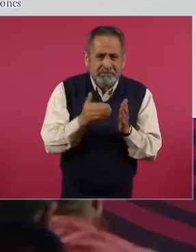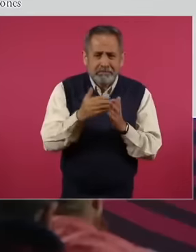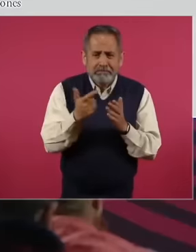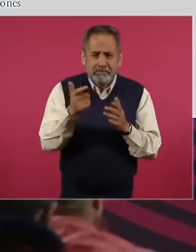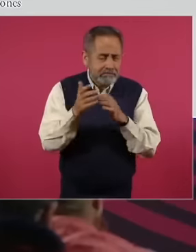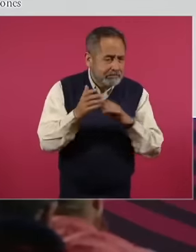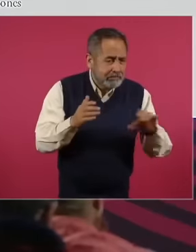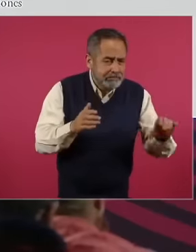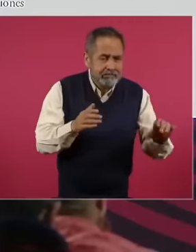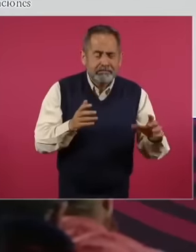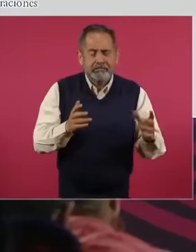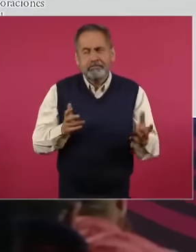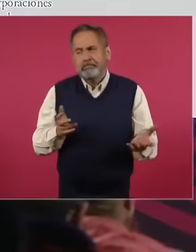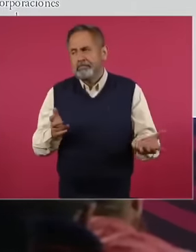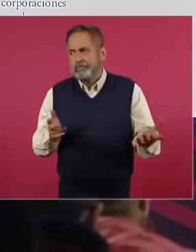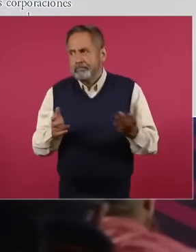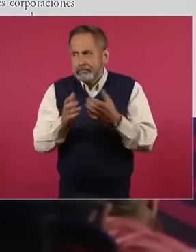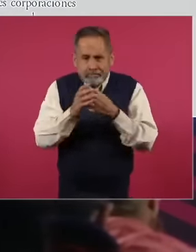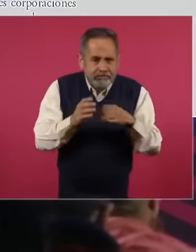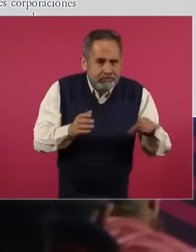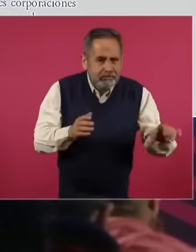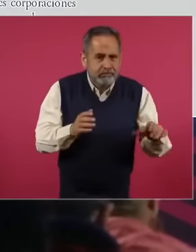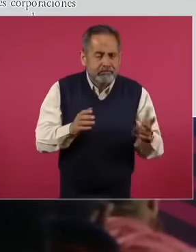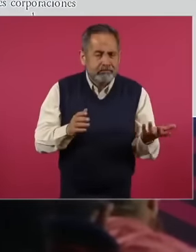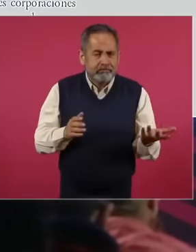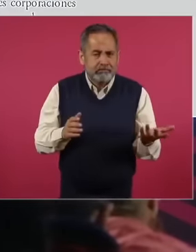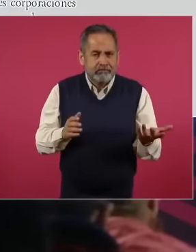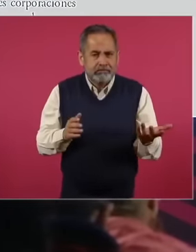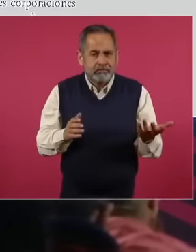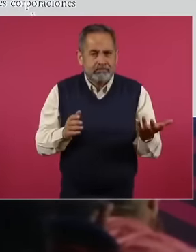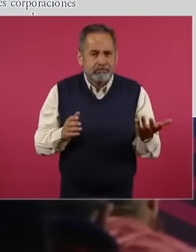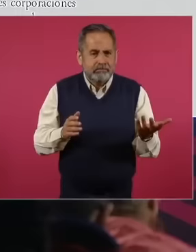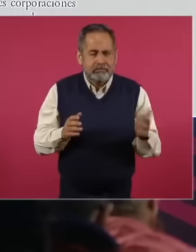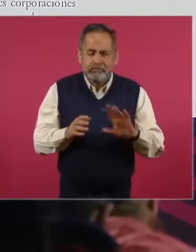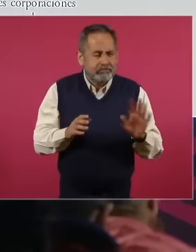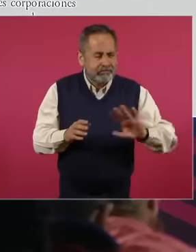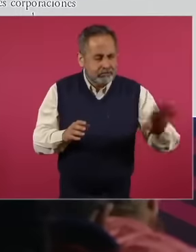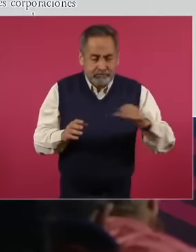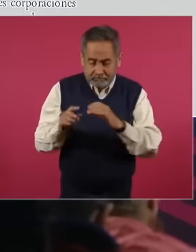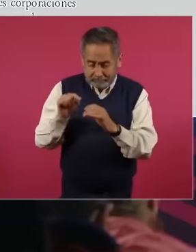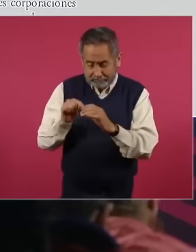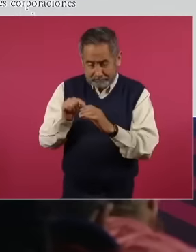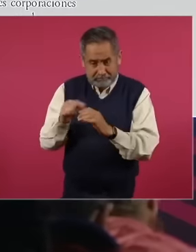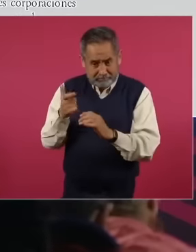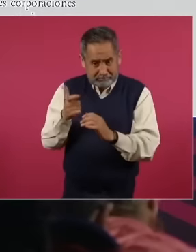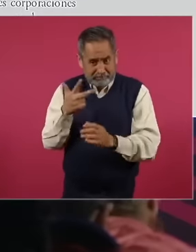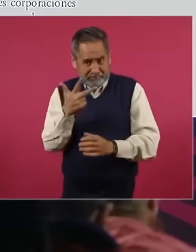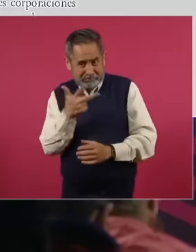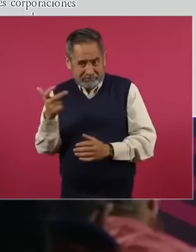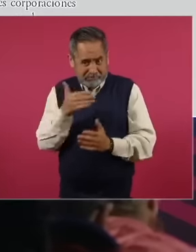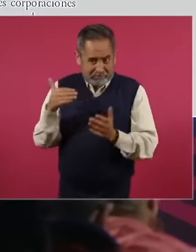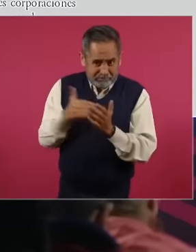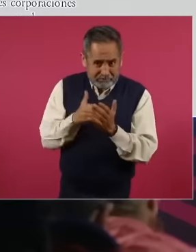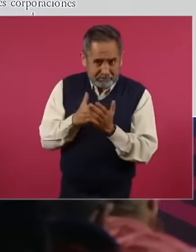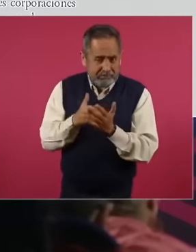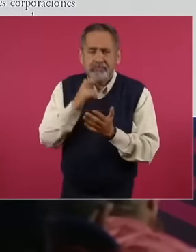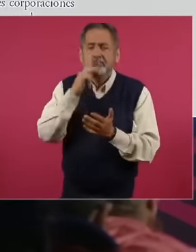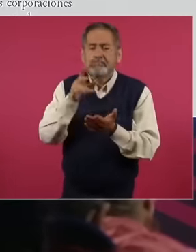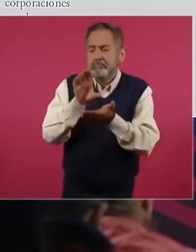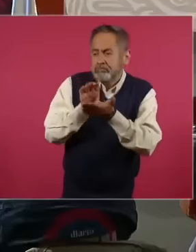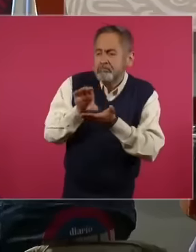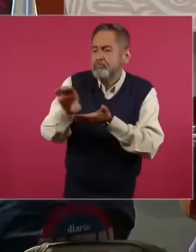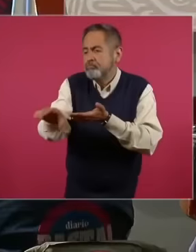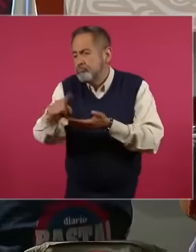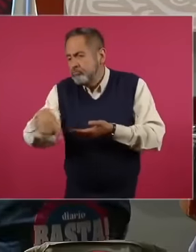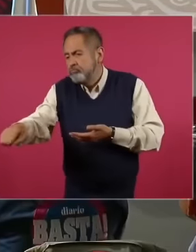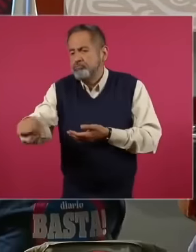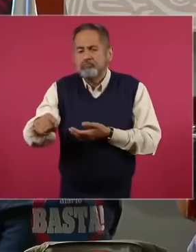million pesos would have been enough to promote productive activities, create jobs and promote